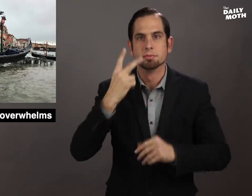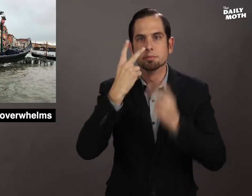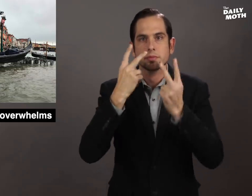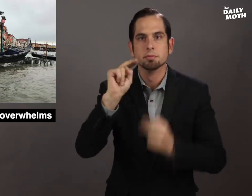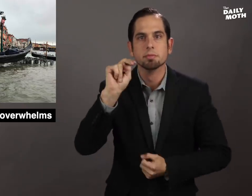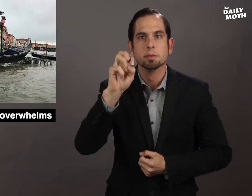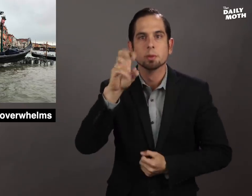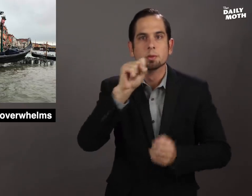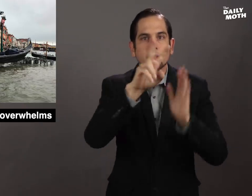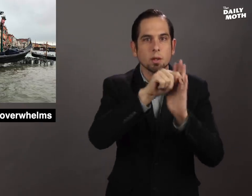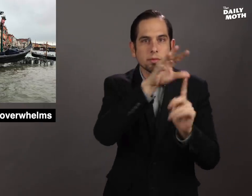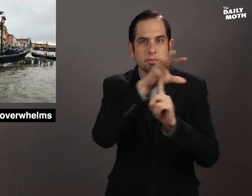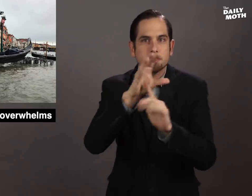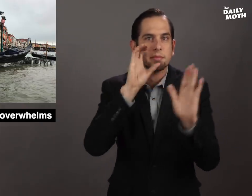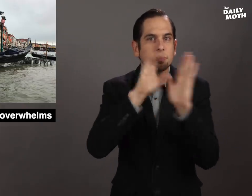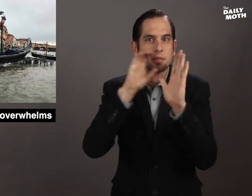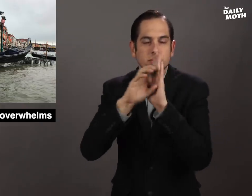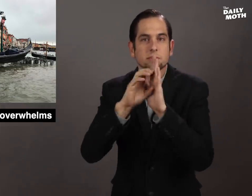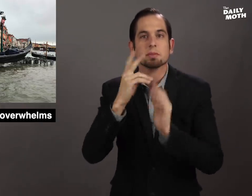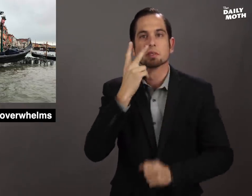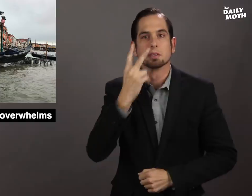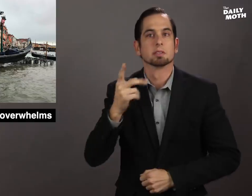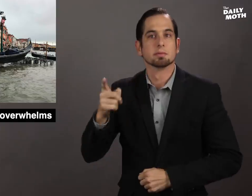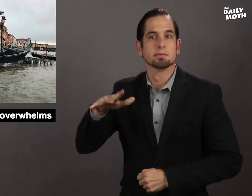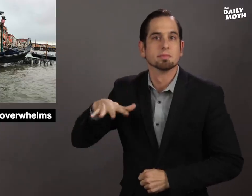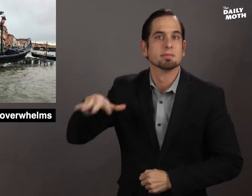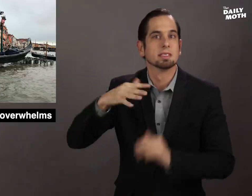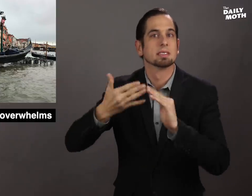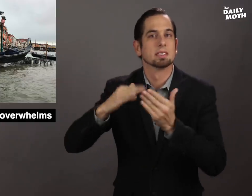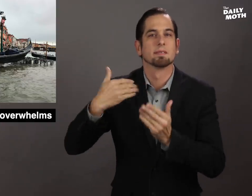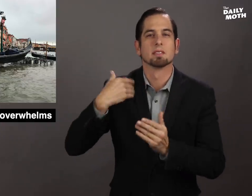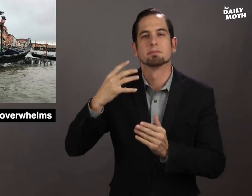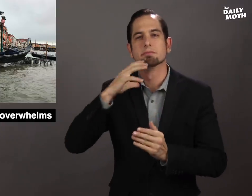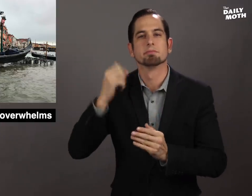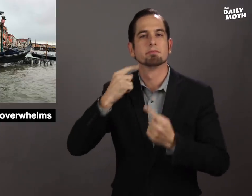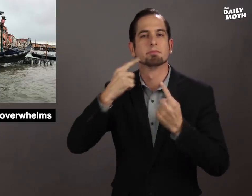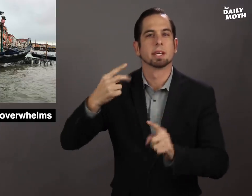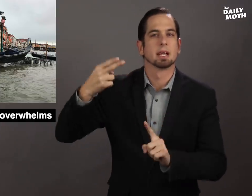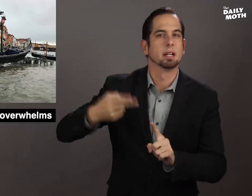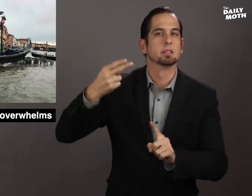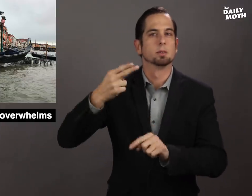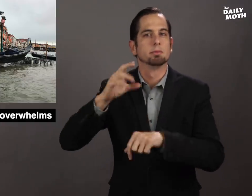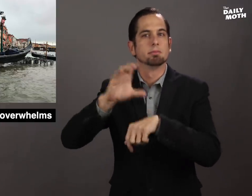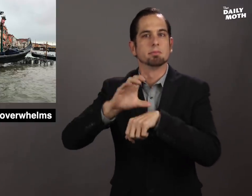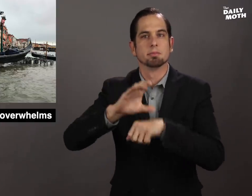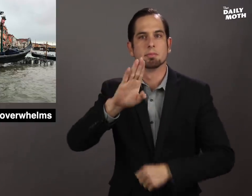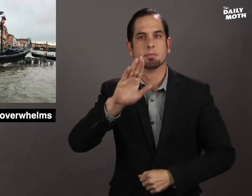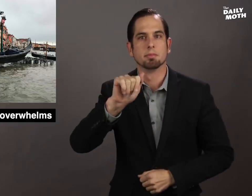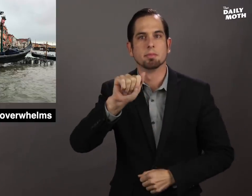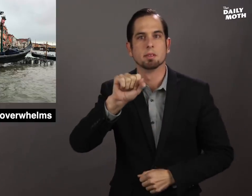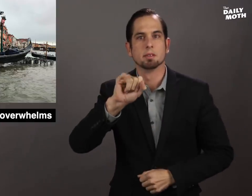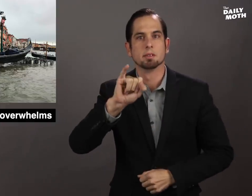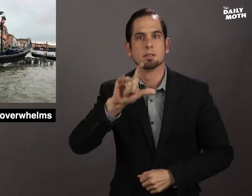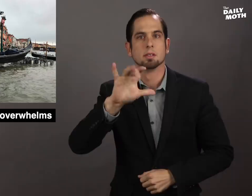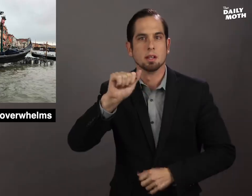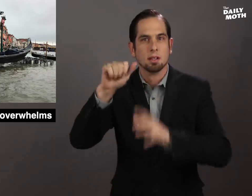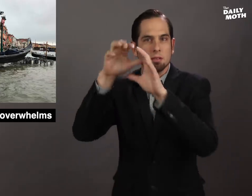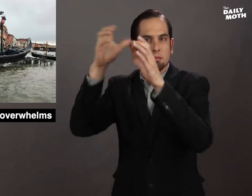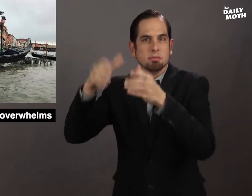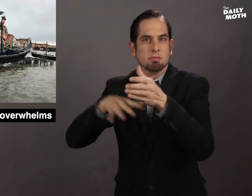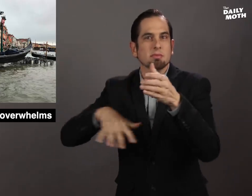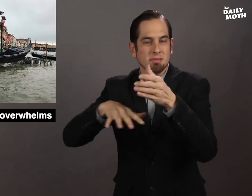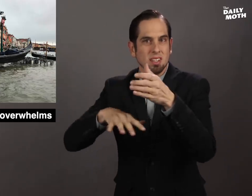News videos and pictures show the city's historic basilica